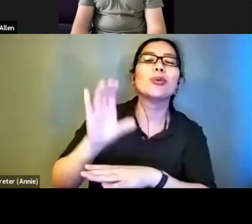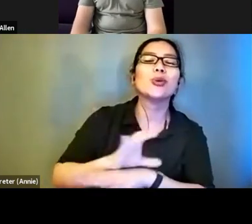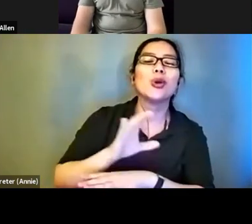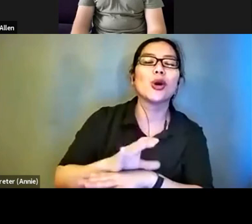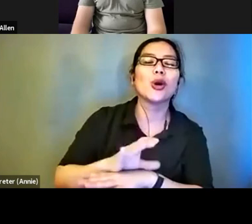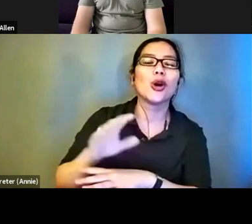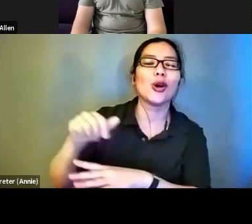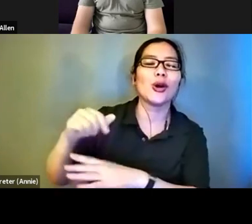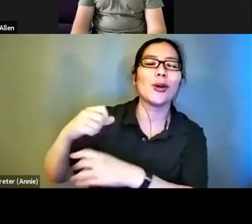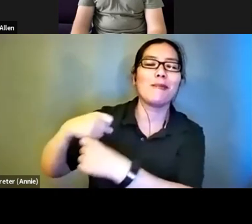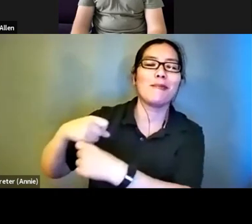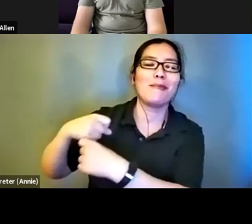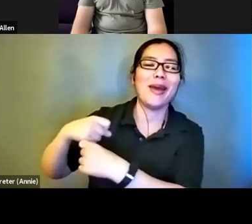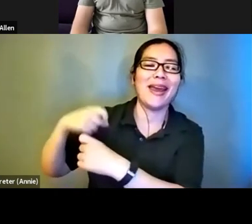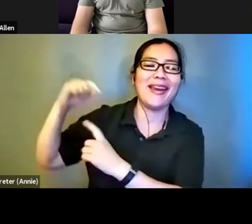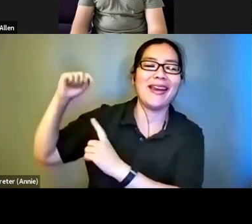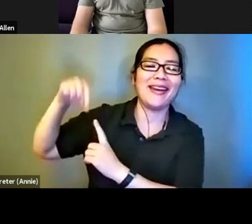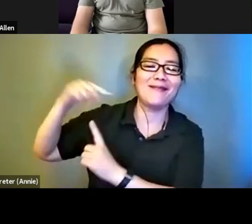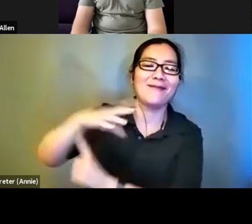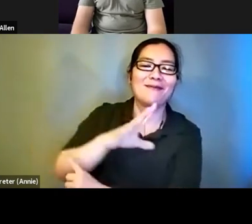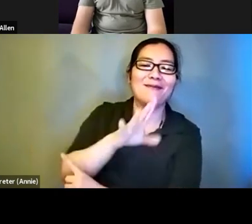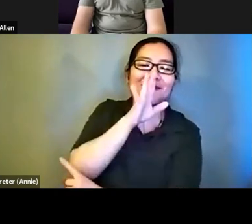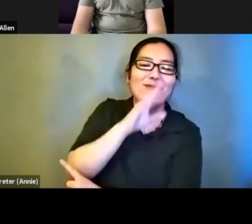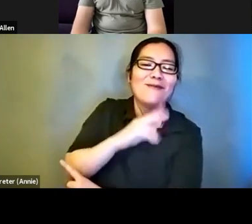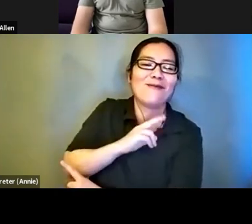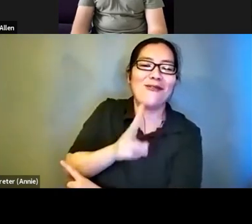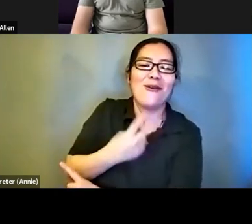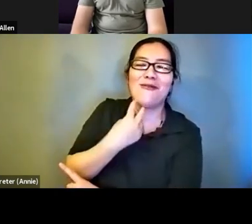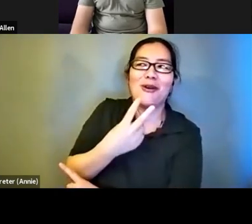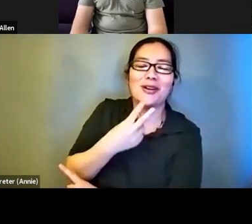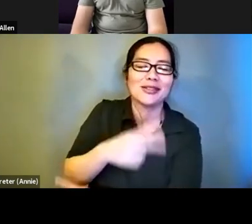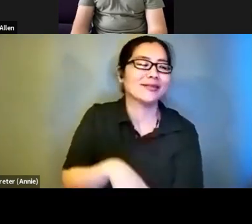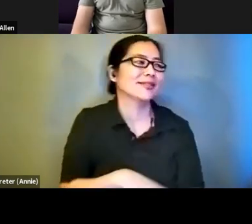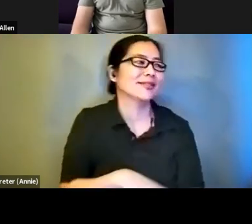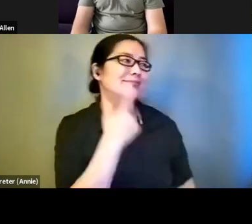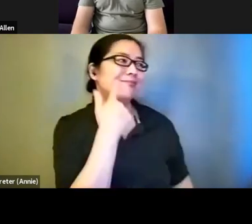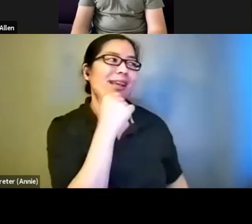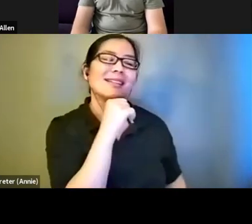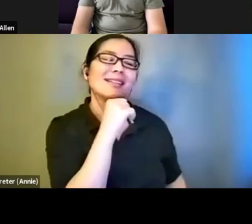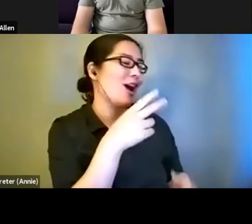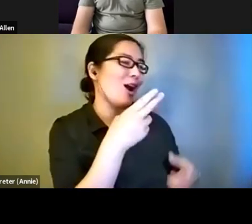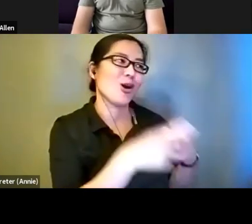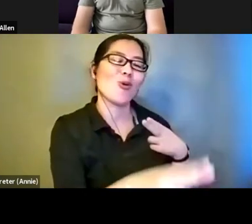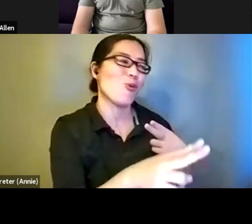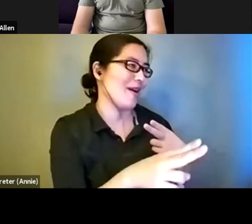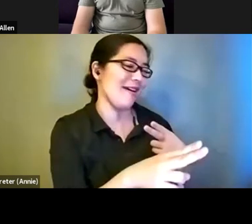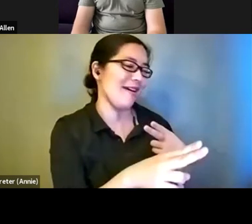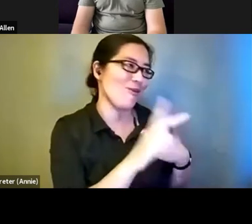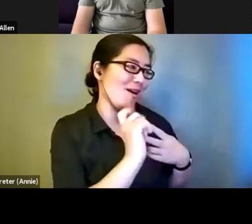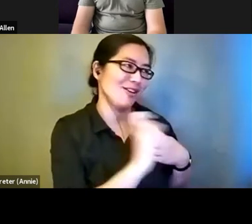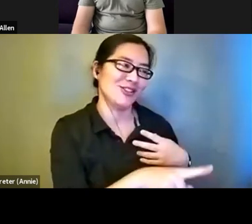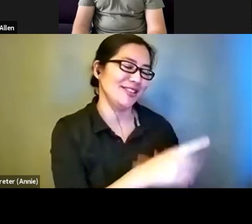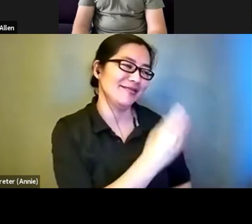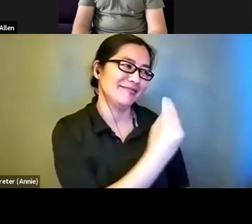That is not a quick one. Emily Beitiks: I was doing the quick version of it